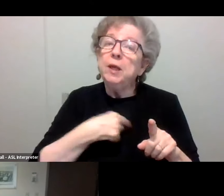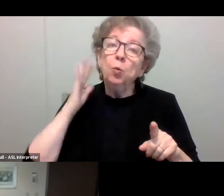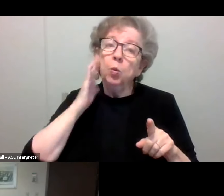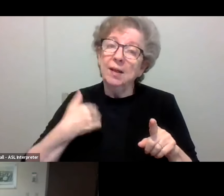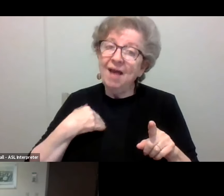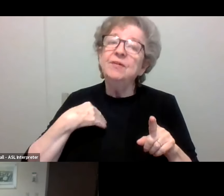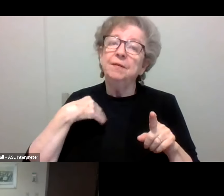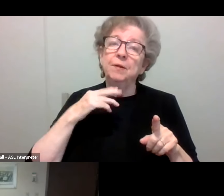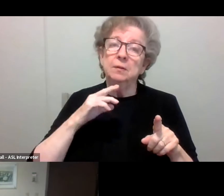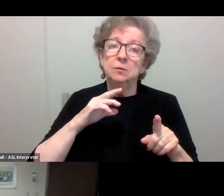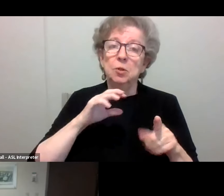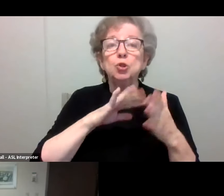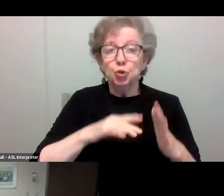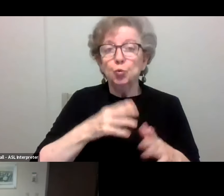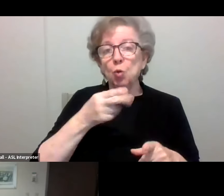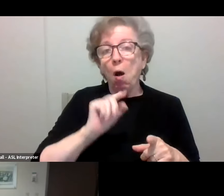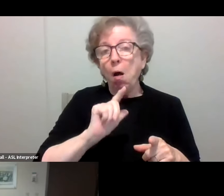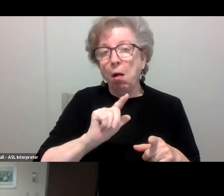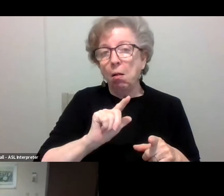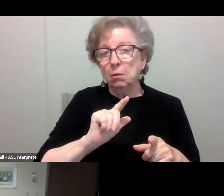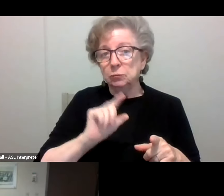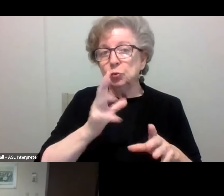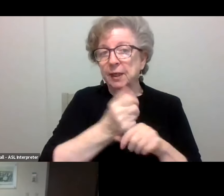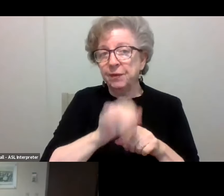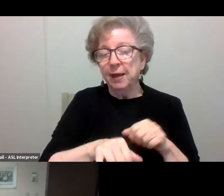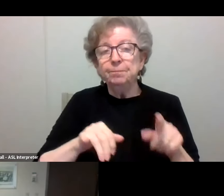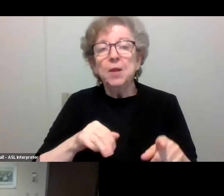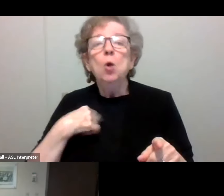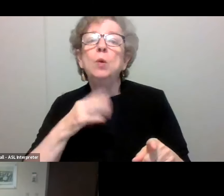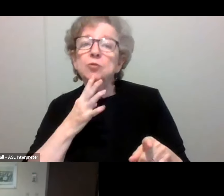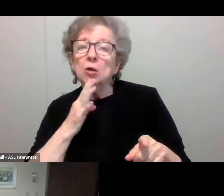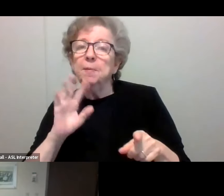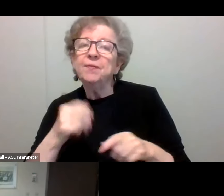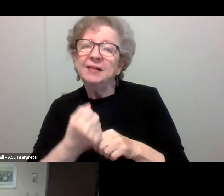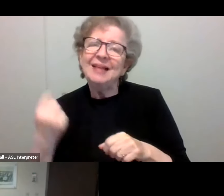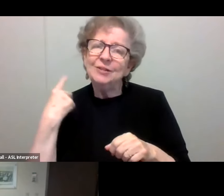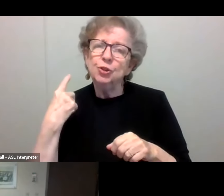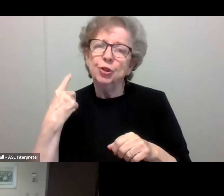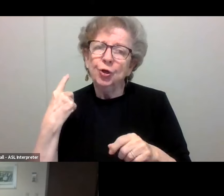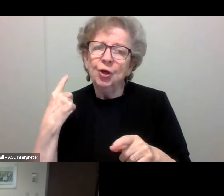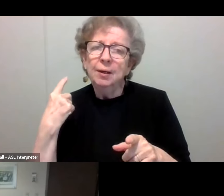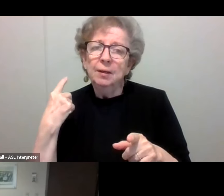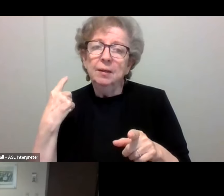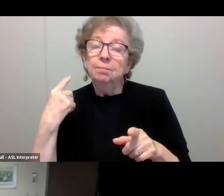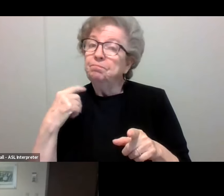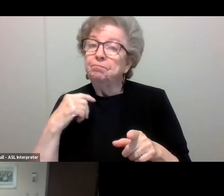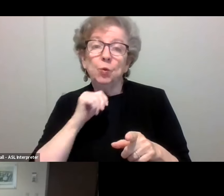And, you know, we talked about this a lot last year, and fortunately there wasn't an increase, a big surge in flu cases,